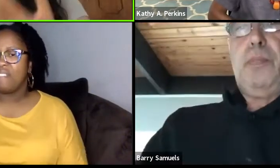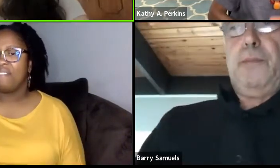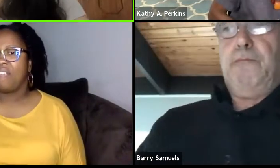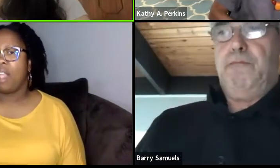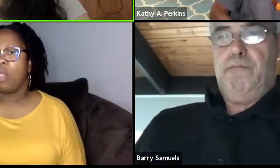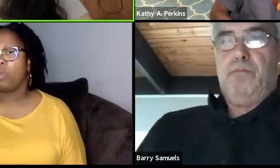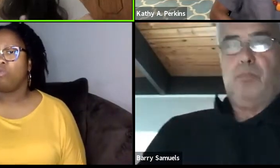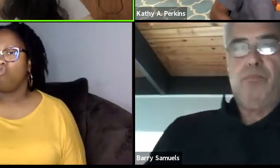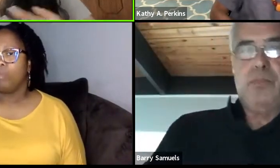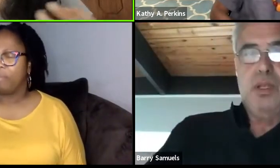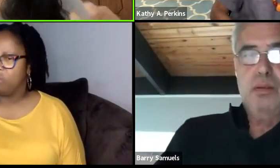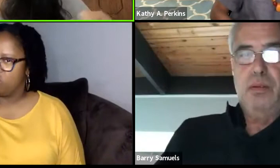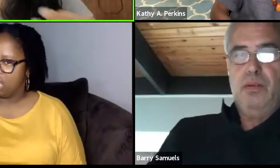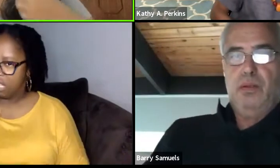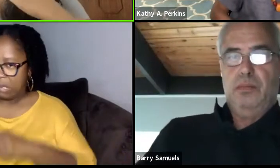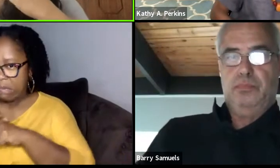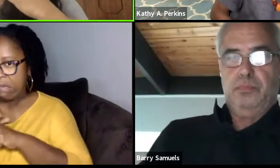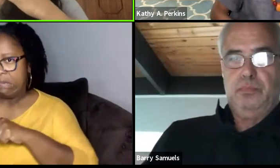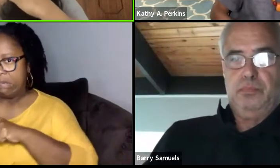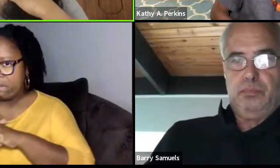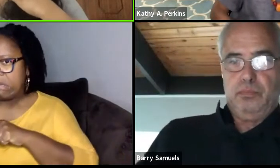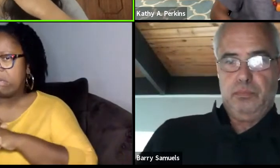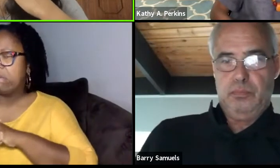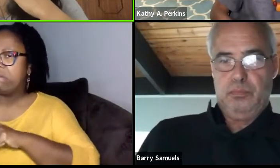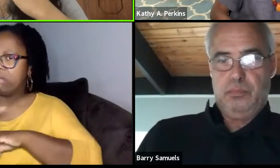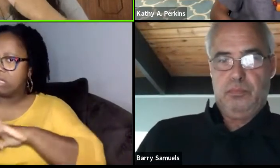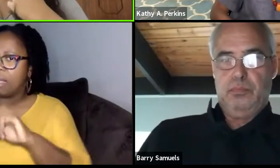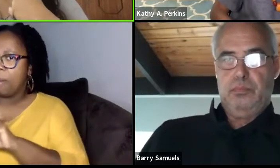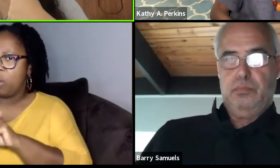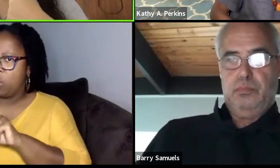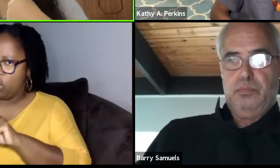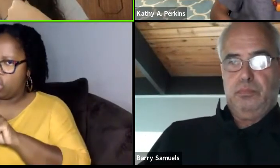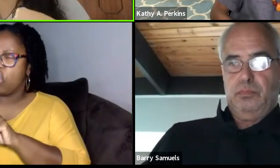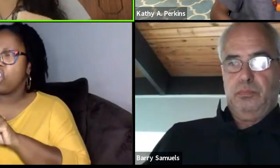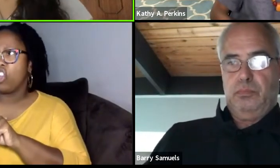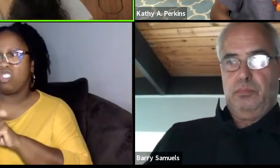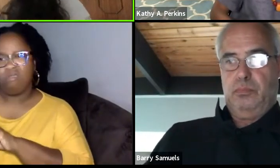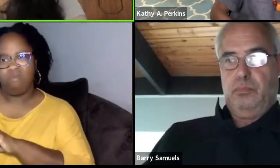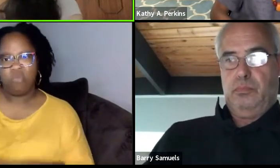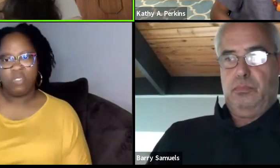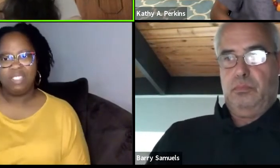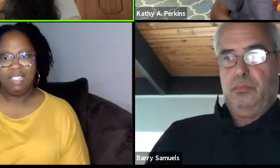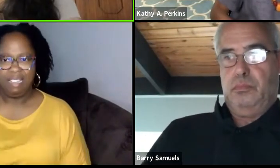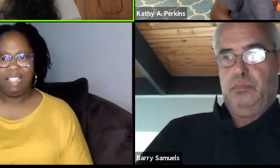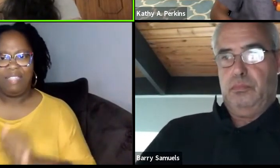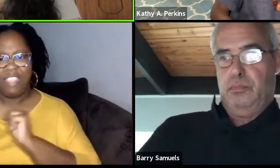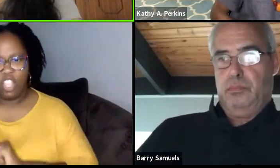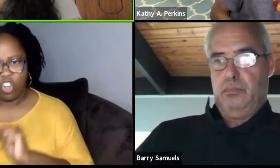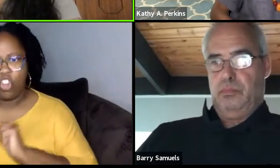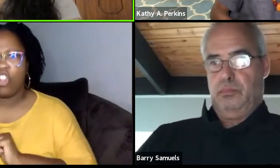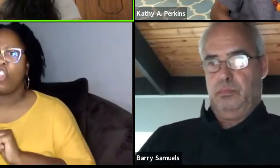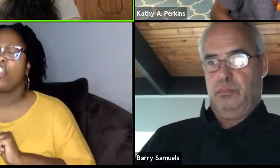and then actually be able to work within New York city theater performances and shows.